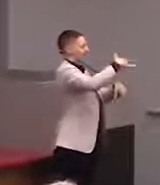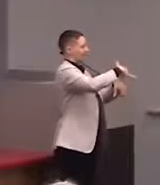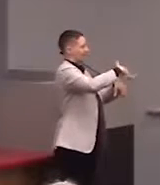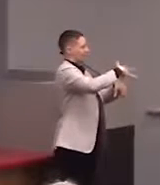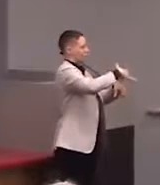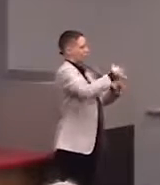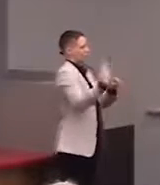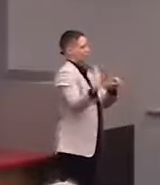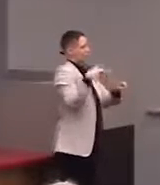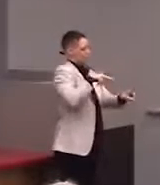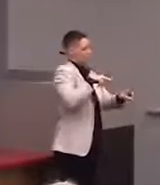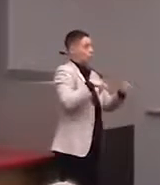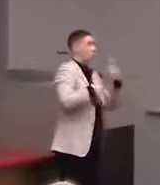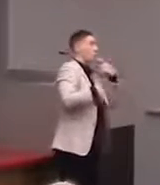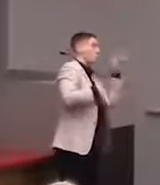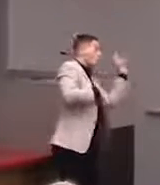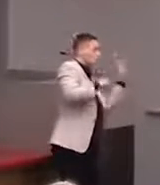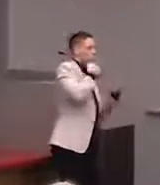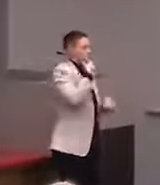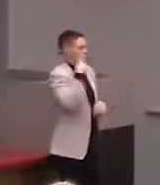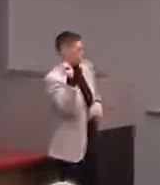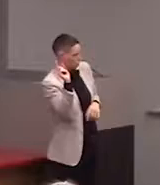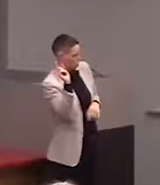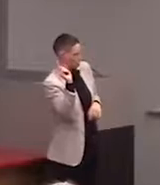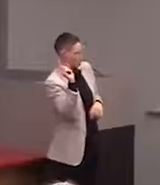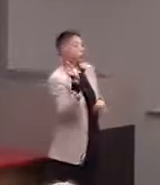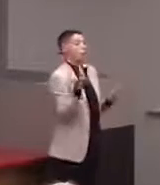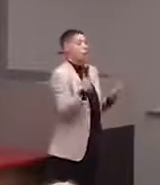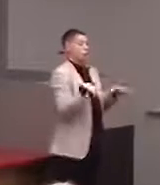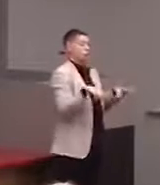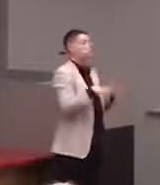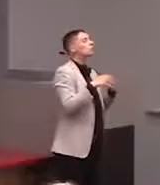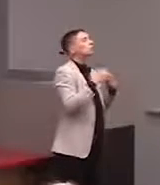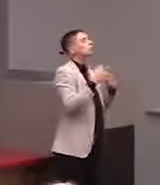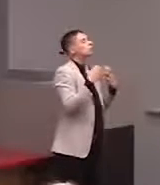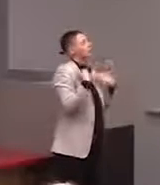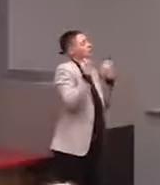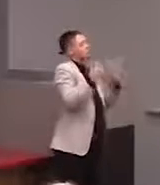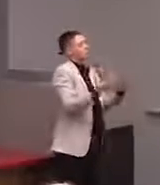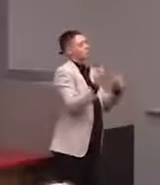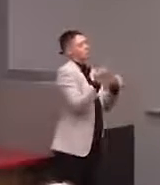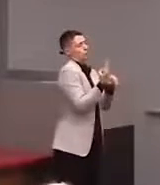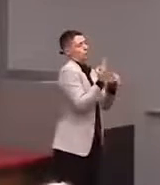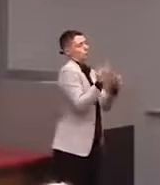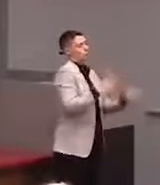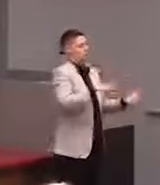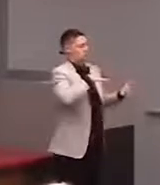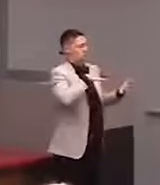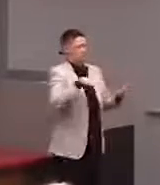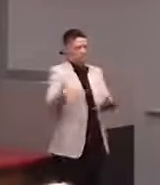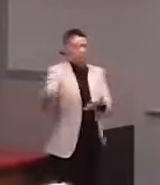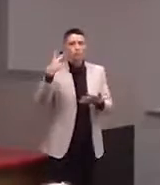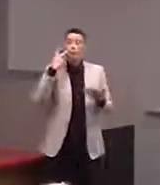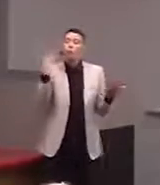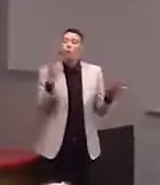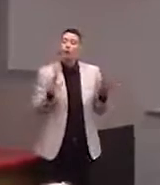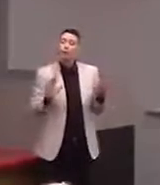So a lot of what we do, we also do a lot of user studies to see people's experiences.